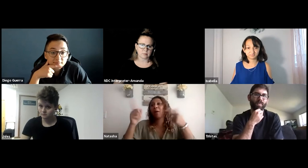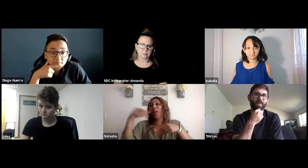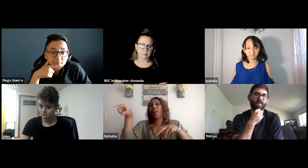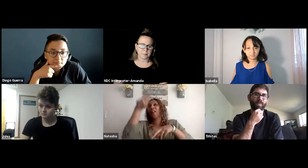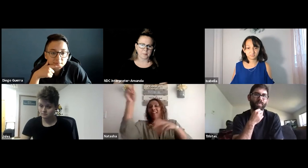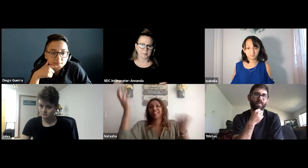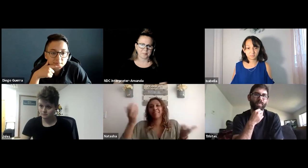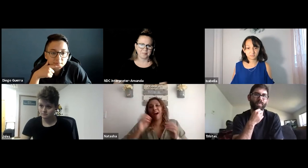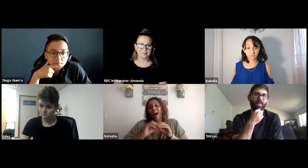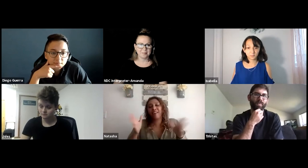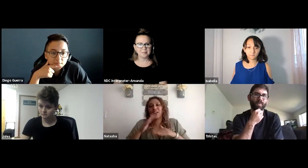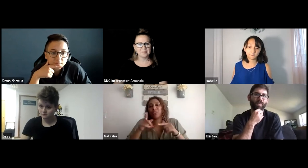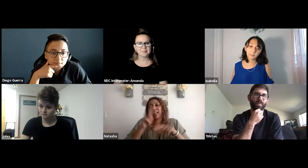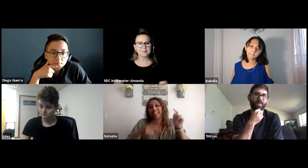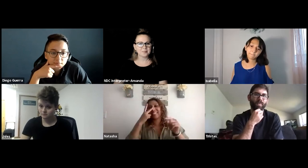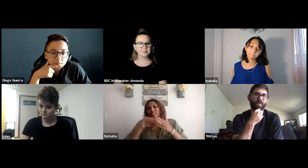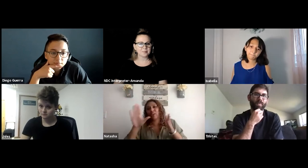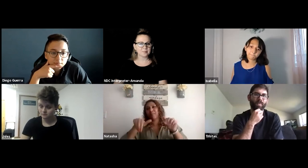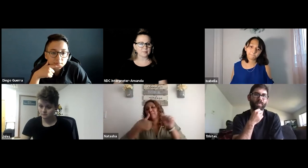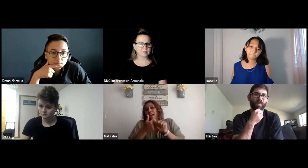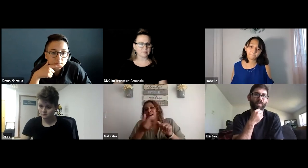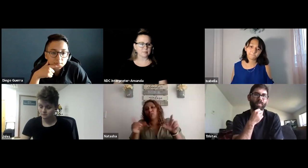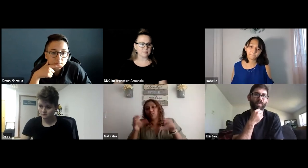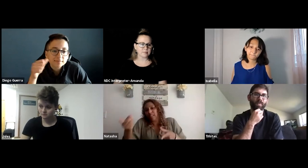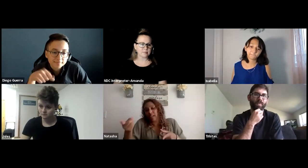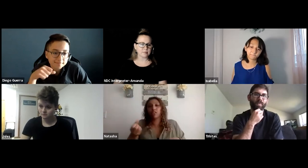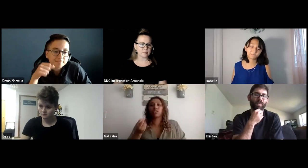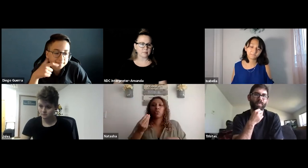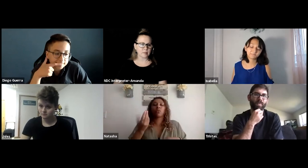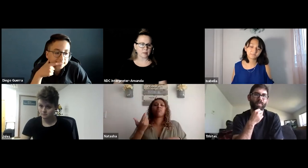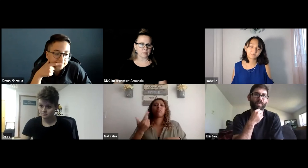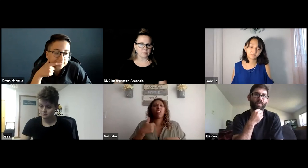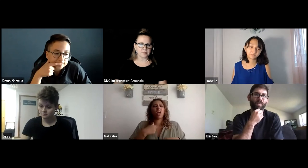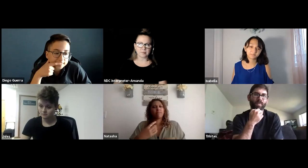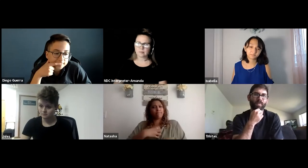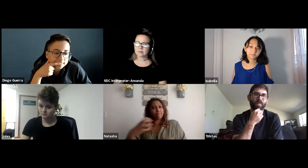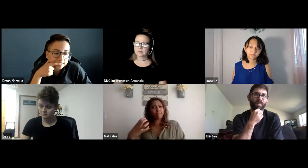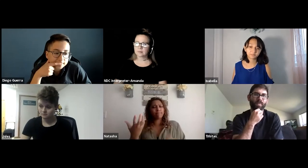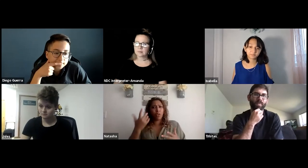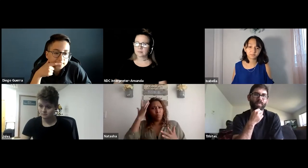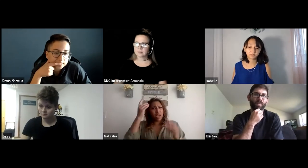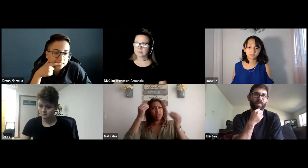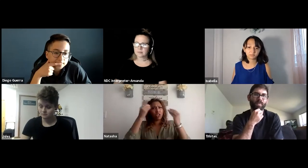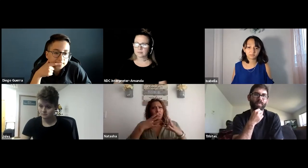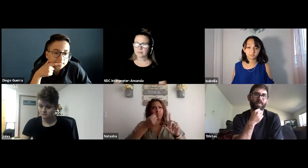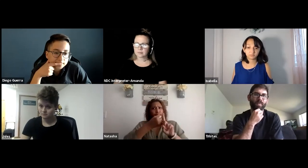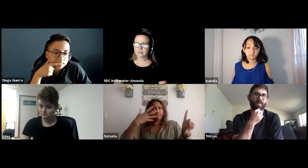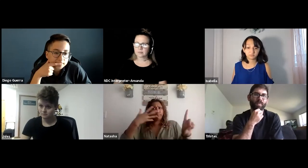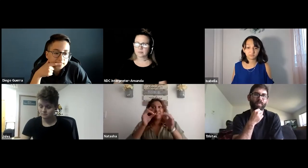Of course, right, because it's online they just expect someone else to do it. And obviously we just can't see what other students are doing in an online class.